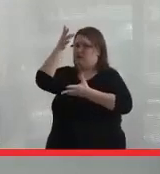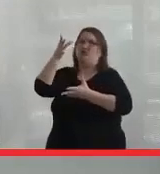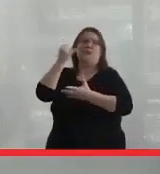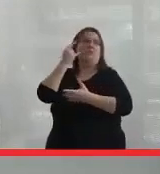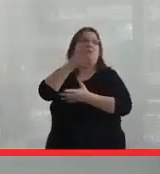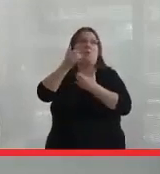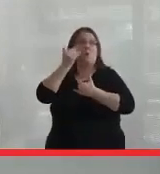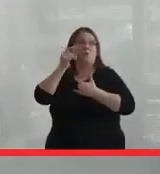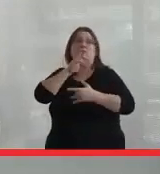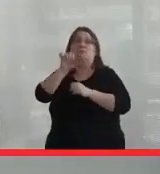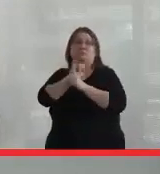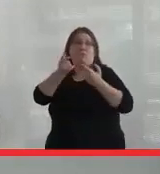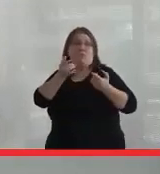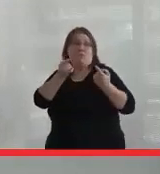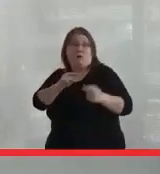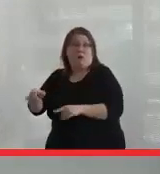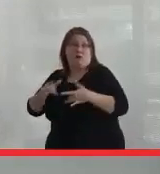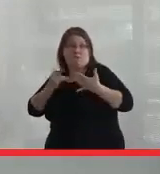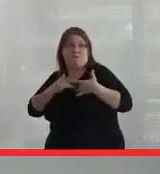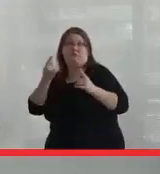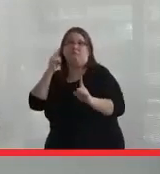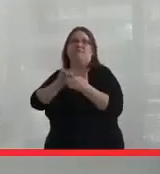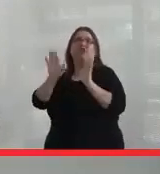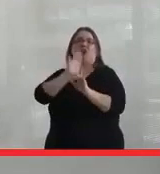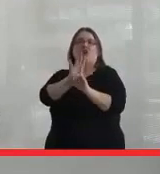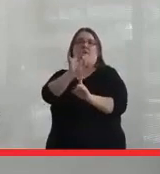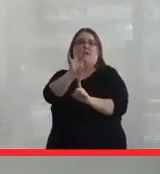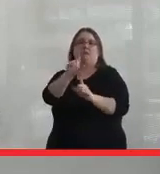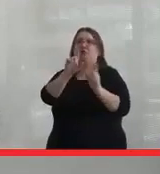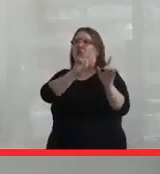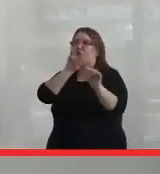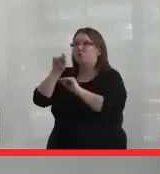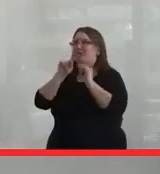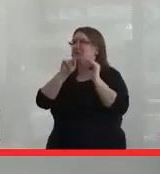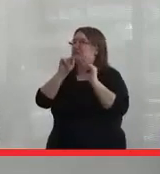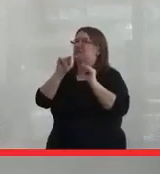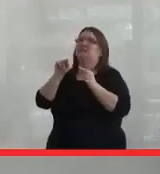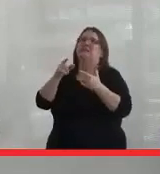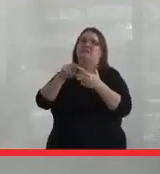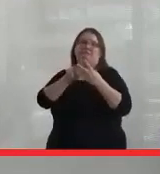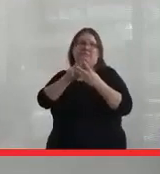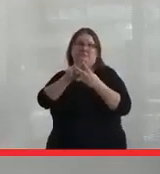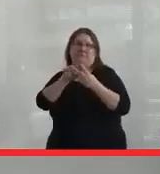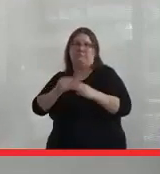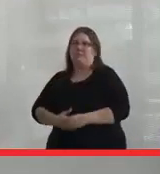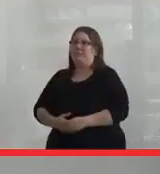So if you want to know what's going on, check out her Facebook feed or her Twitter feed.